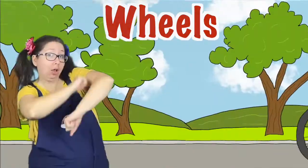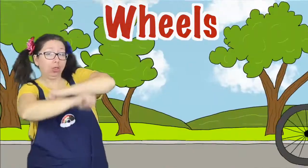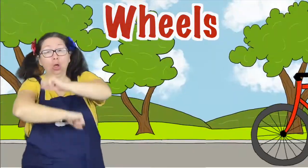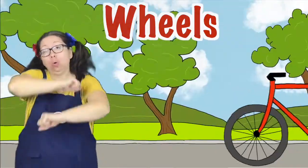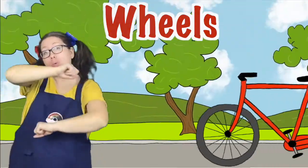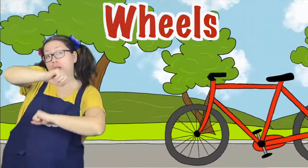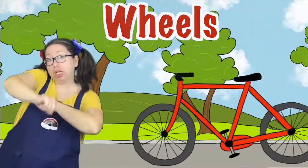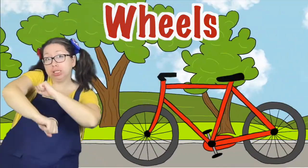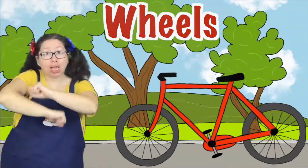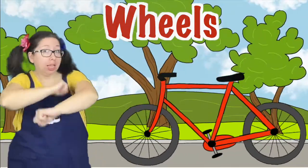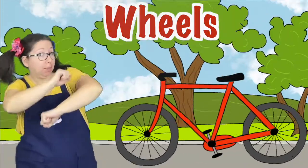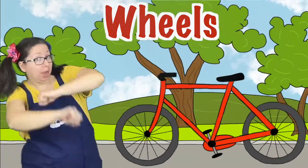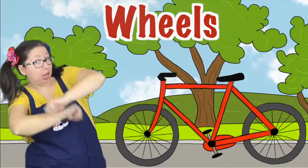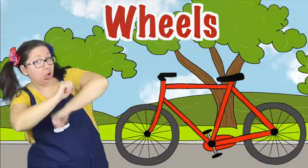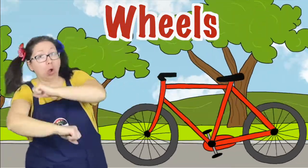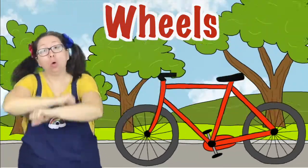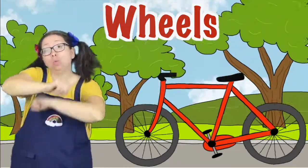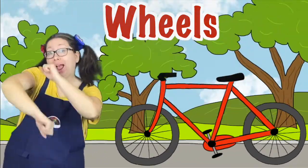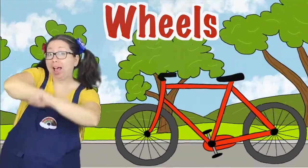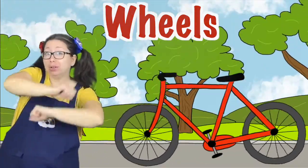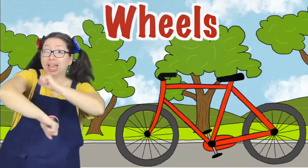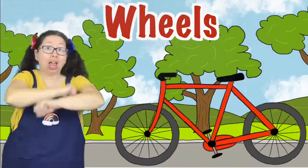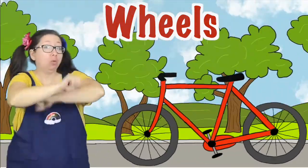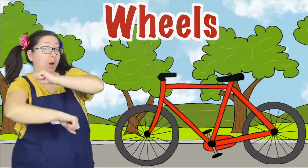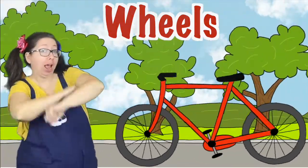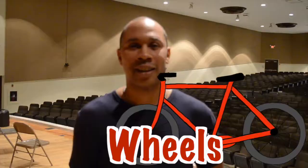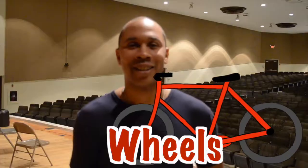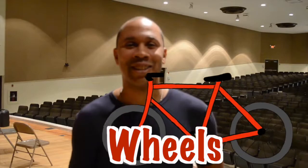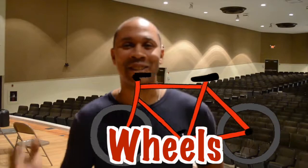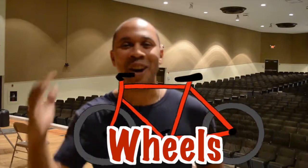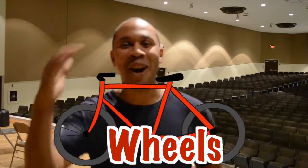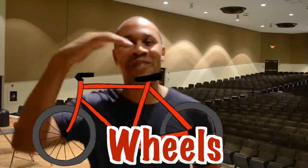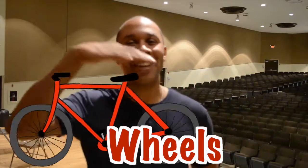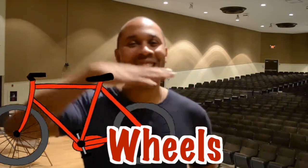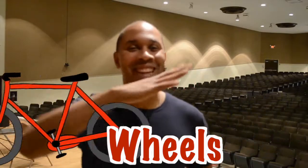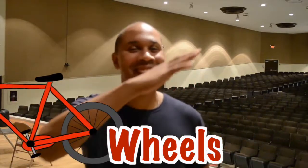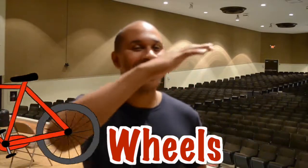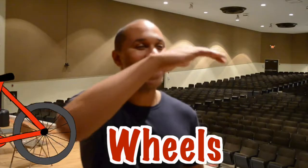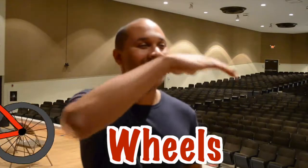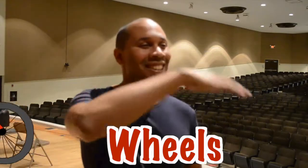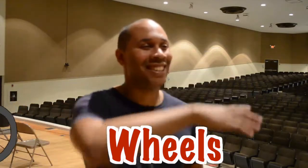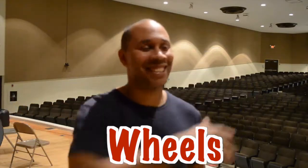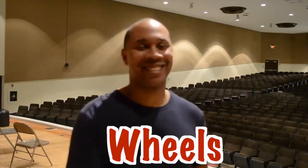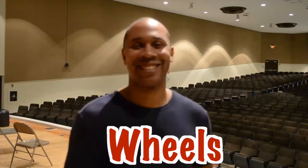The Wheels on the Bike Go round and round All through the town🎶